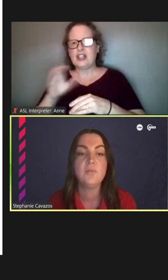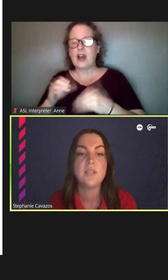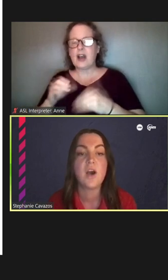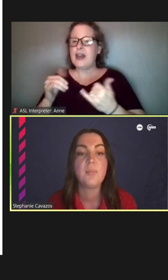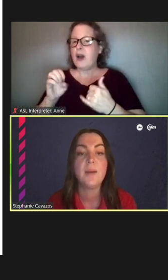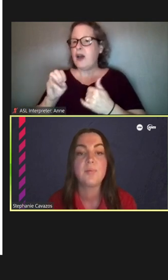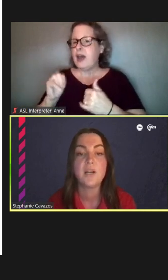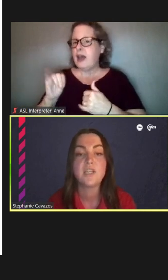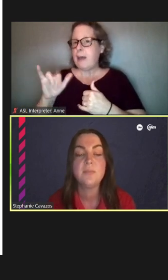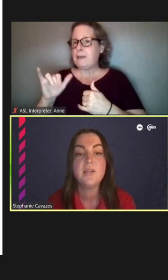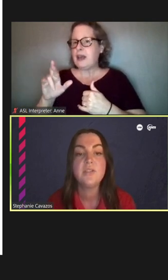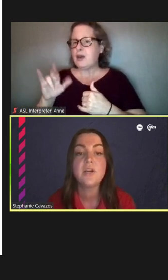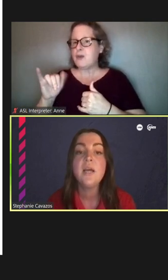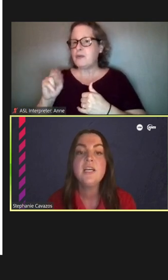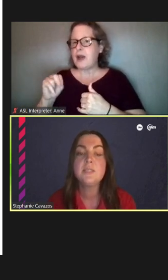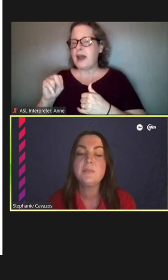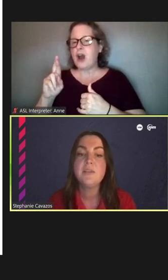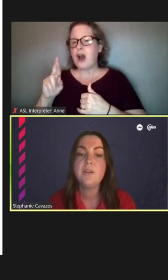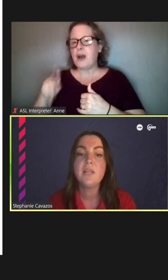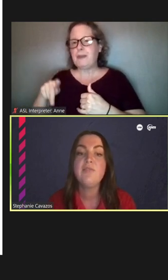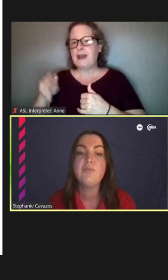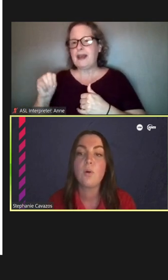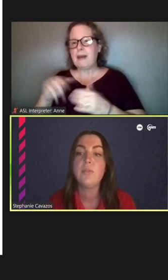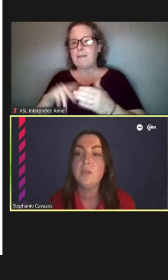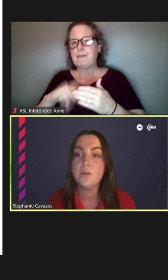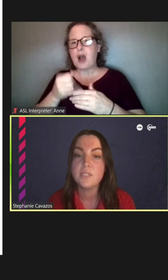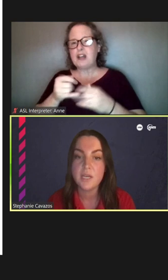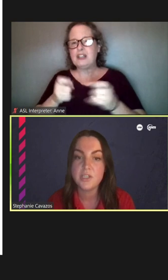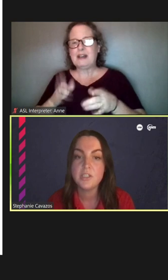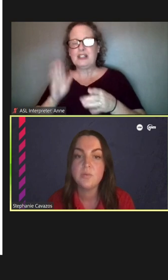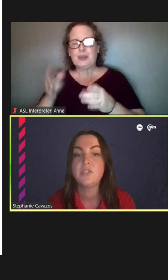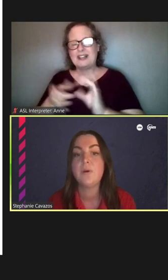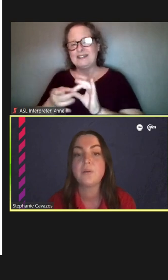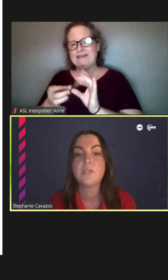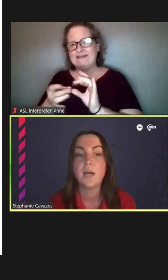who's the RPM Project Manager specifically for the new stations, which is what we're talking